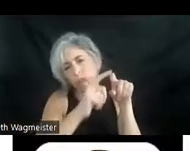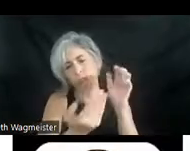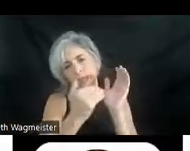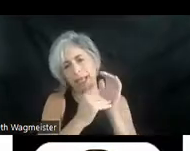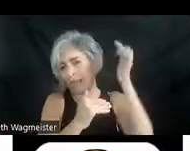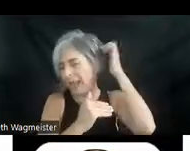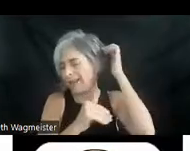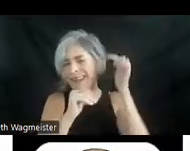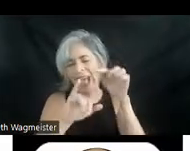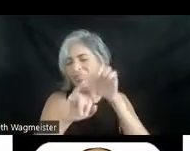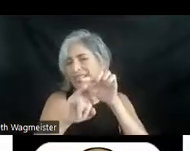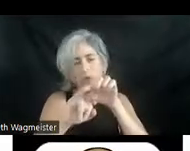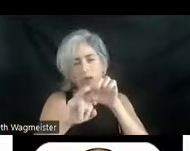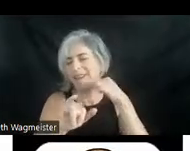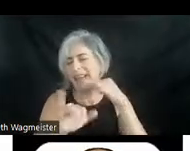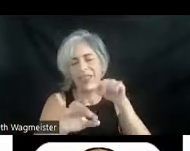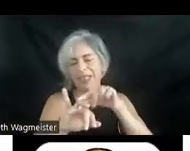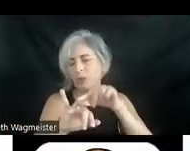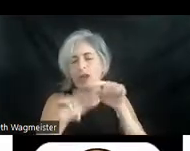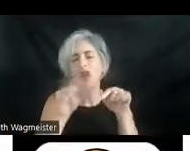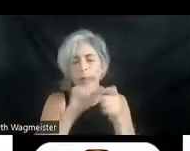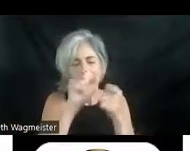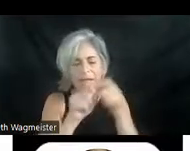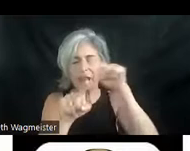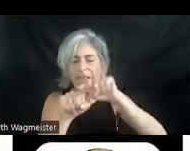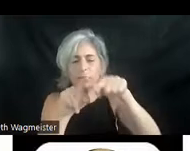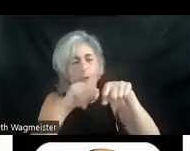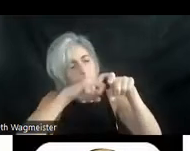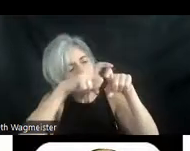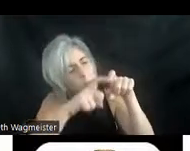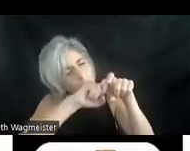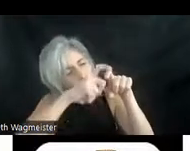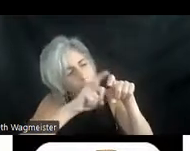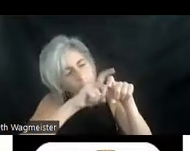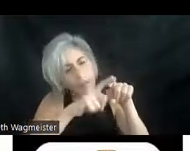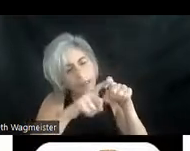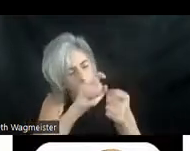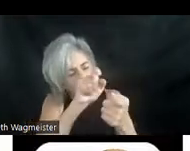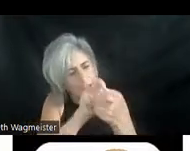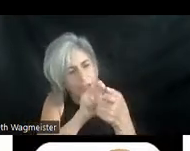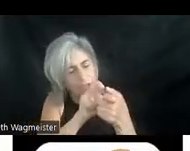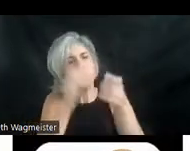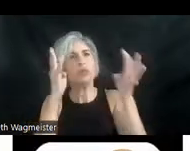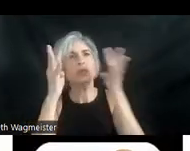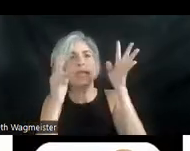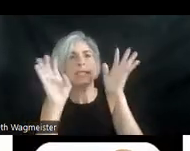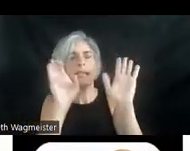not his thumb. No. Be specific. Precision creates images. And he wiggles his finger